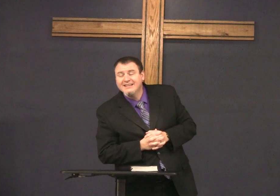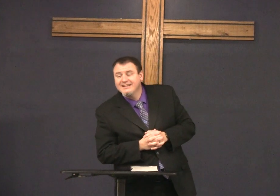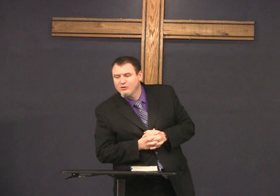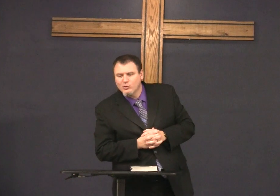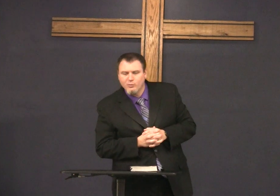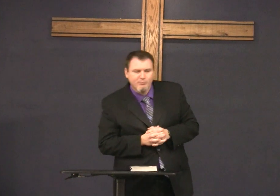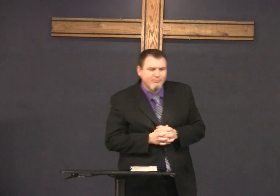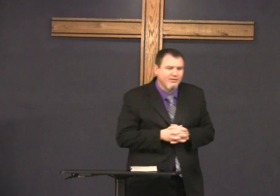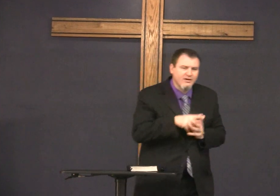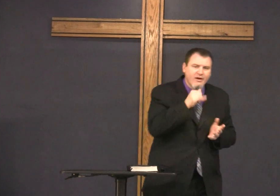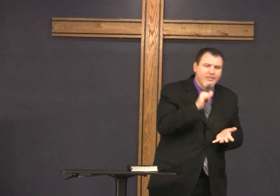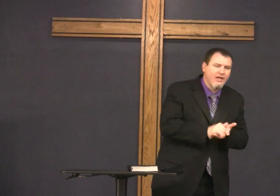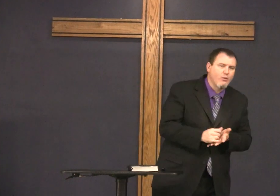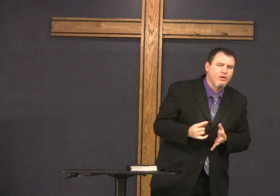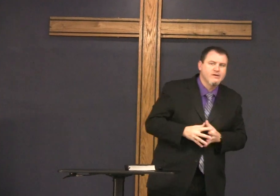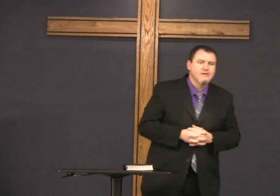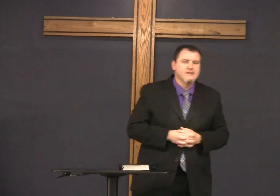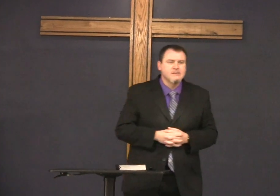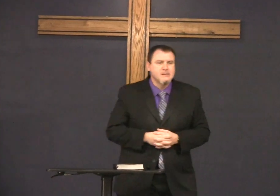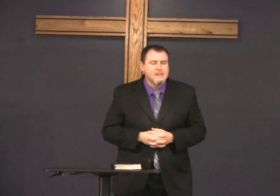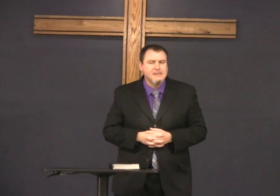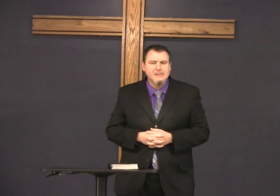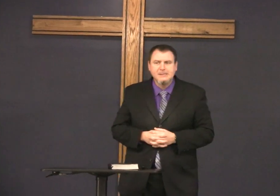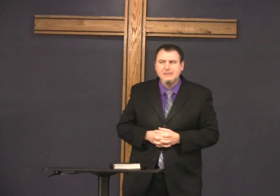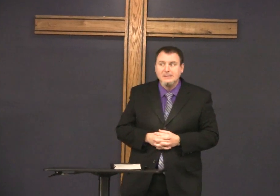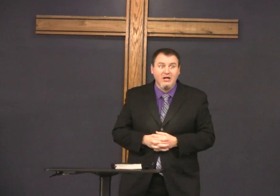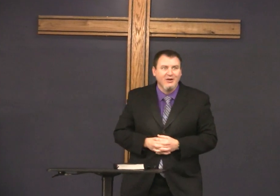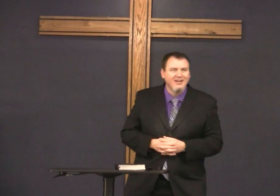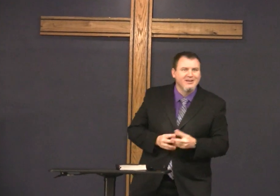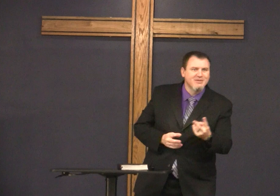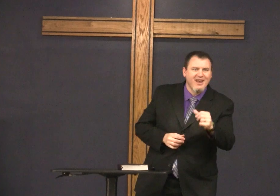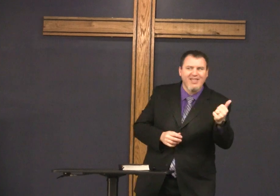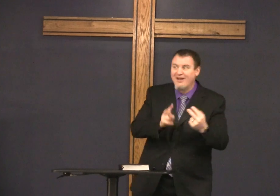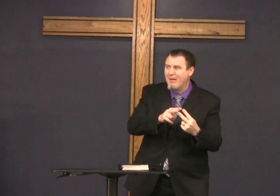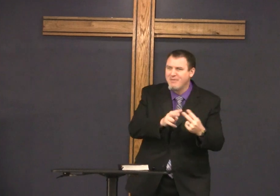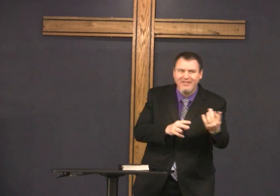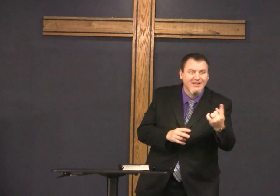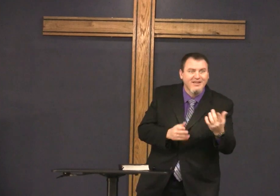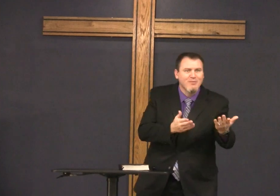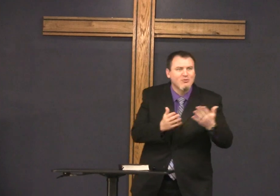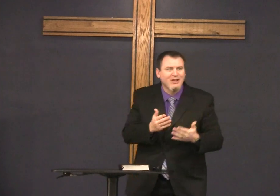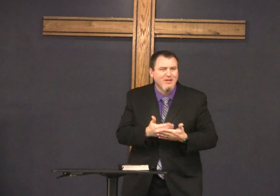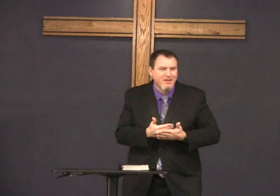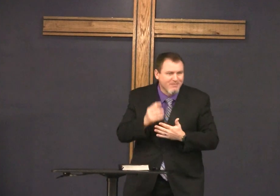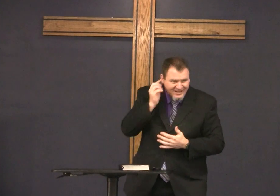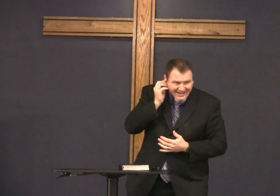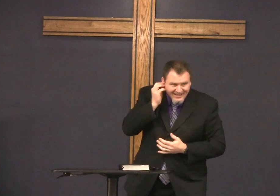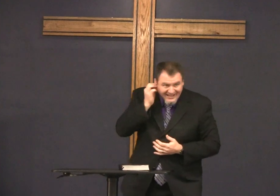is this the one nope not that one sees another couple coming in with their baby